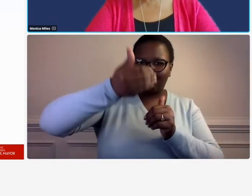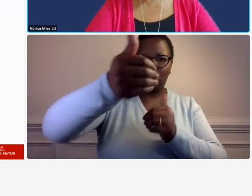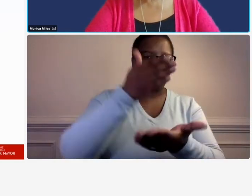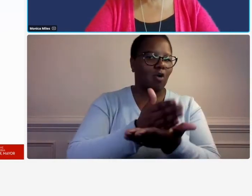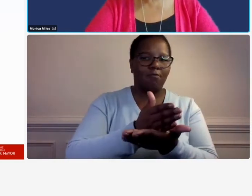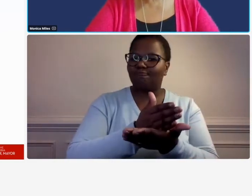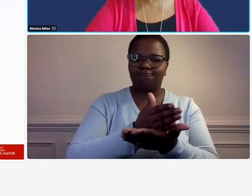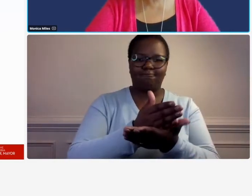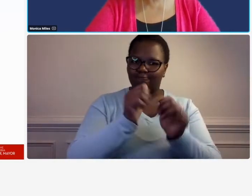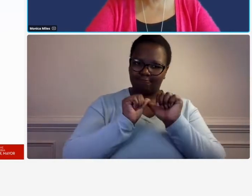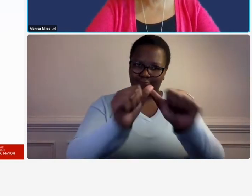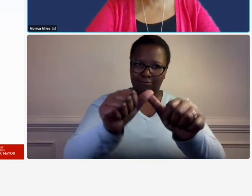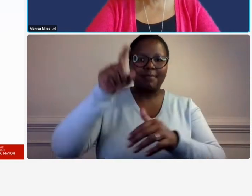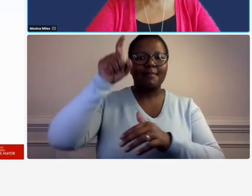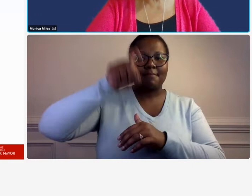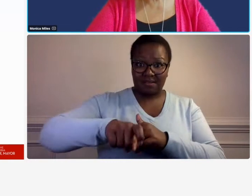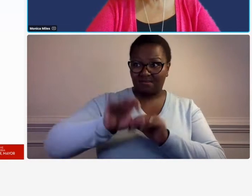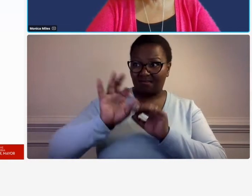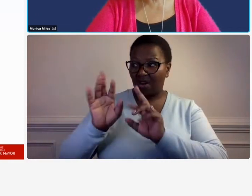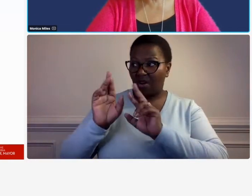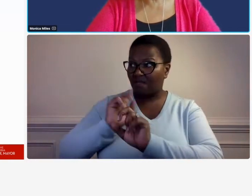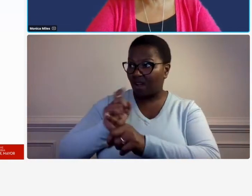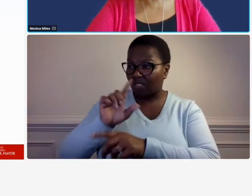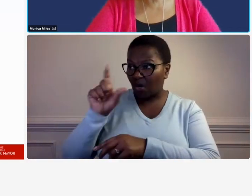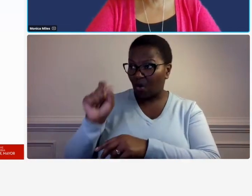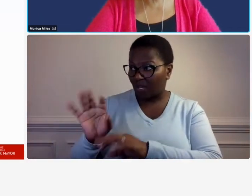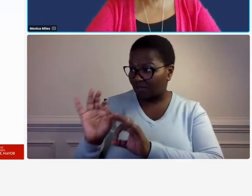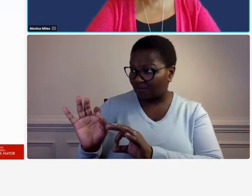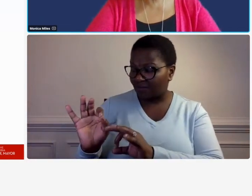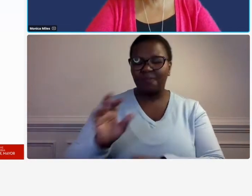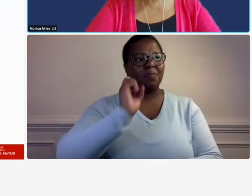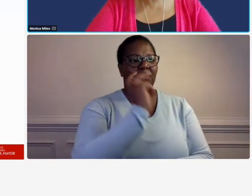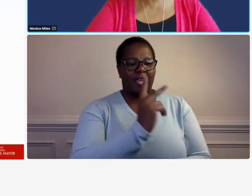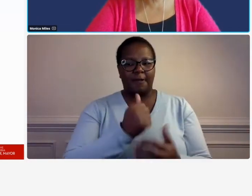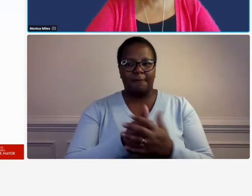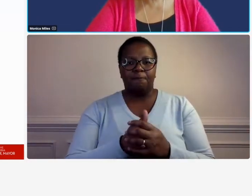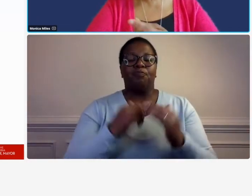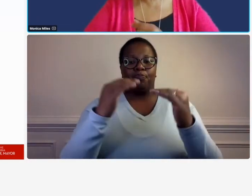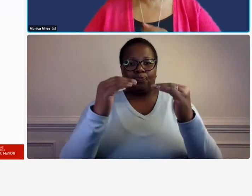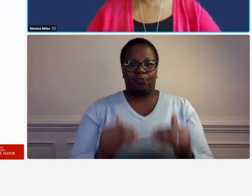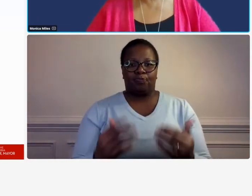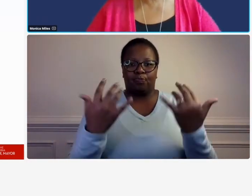hopefully that that answers that question okay so let's talk about um some more fine prints so